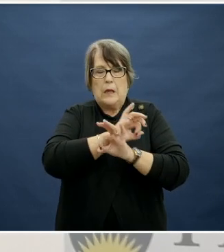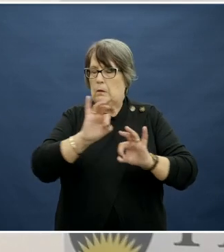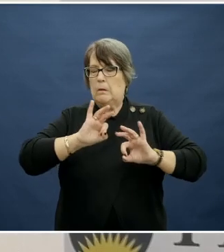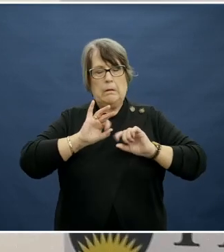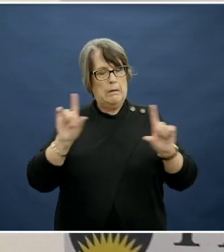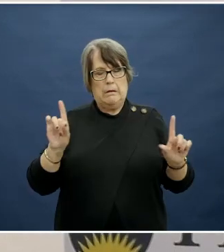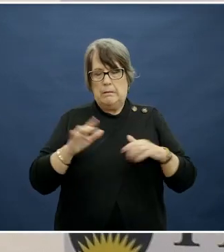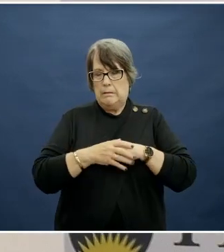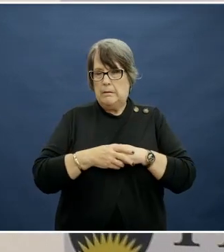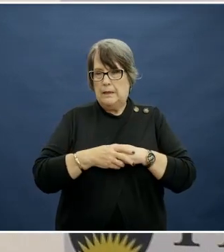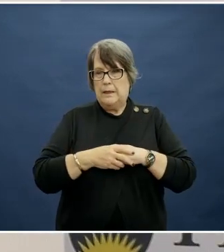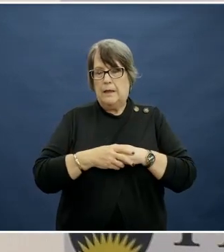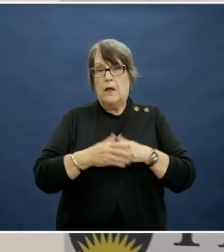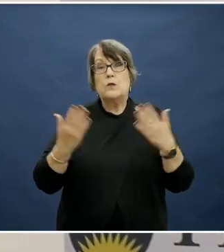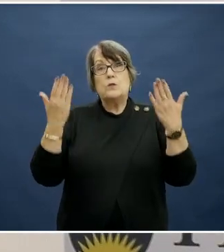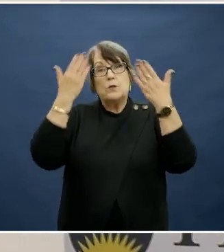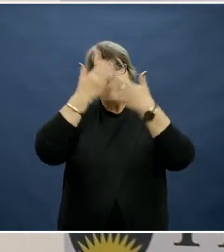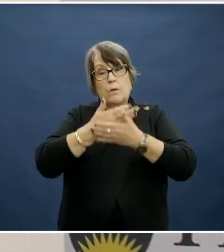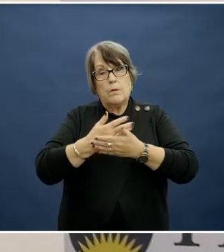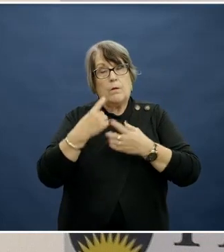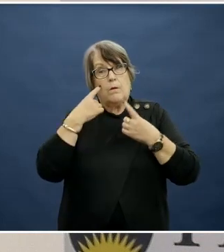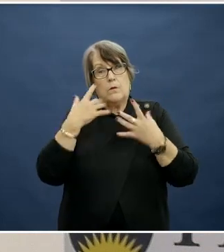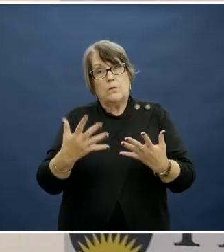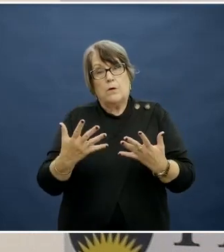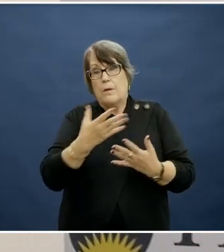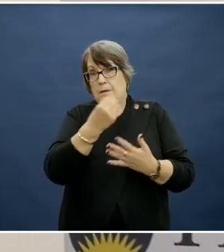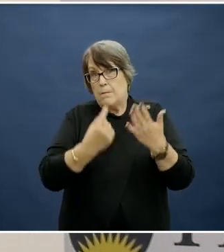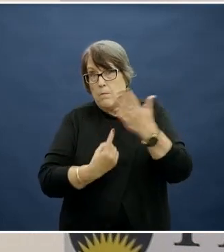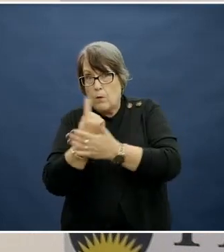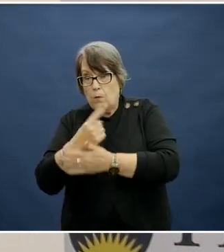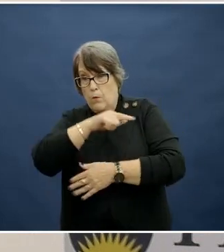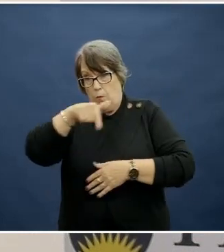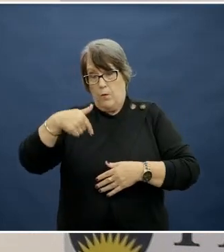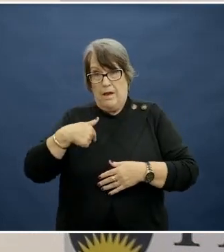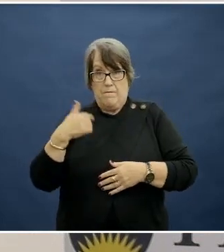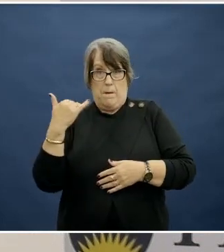So, tonight I want to highlight a couple of opportunities that we have to perhaps reimagine